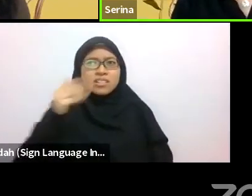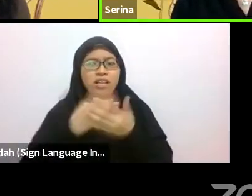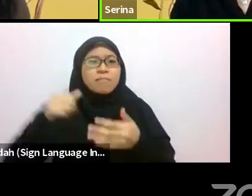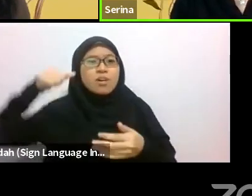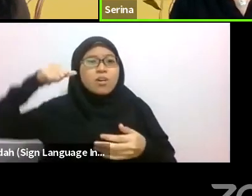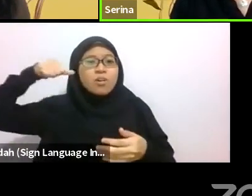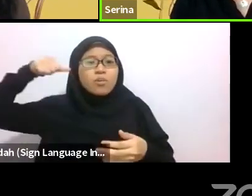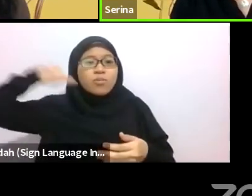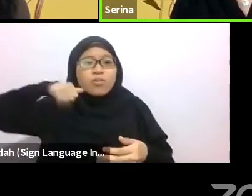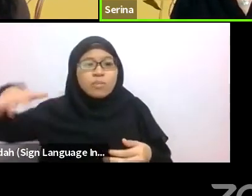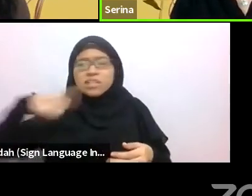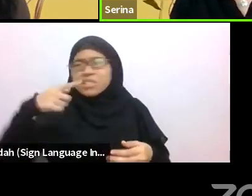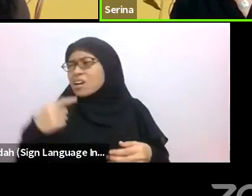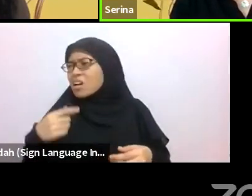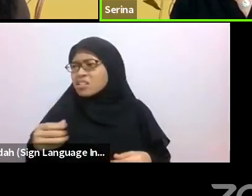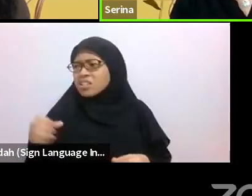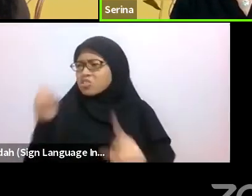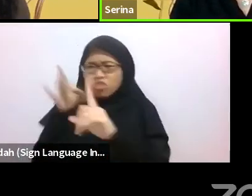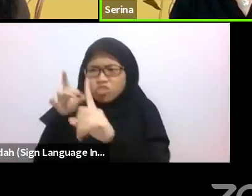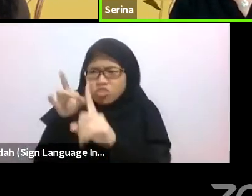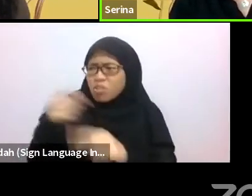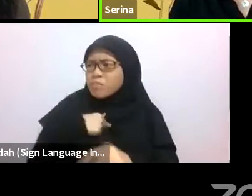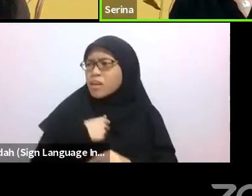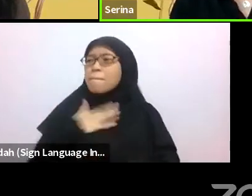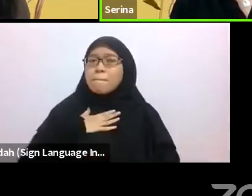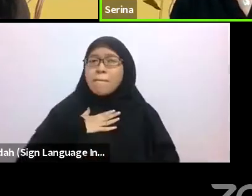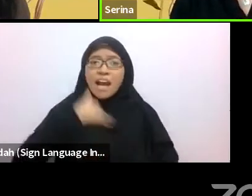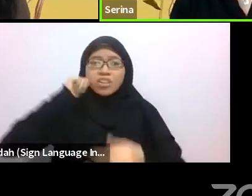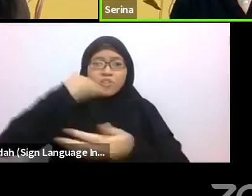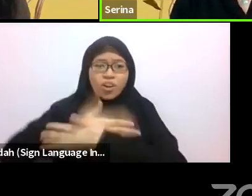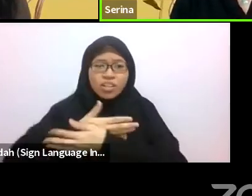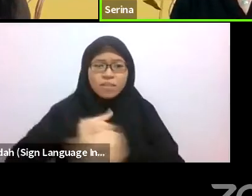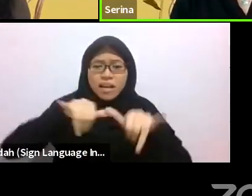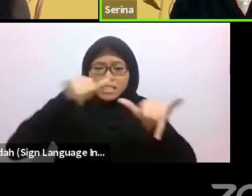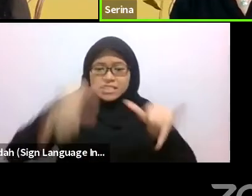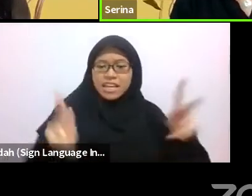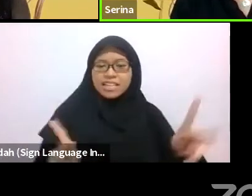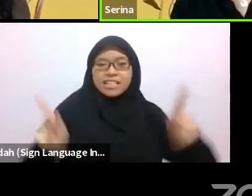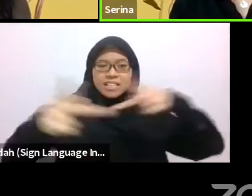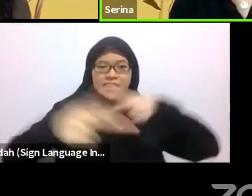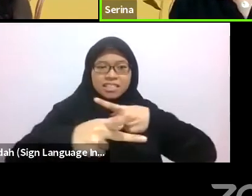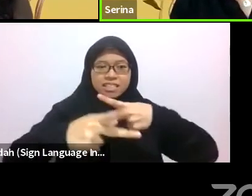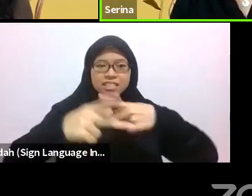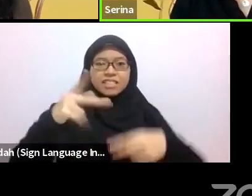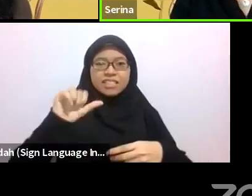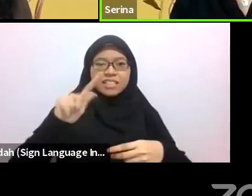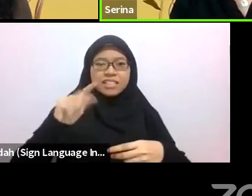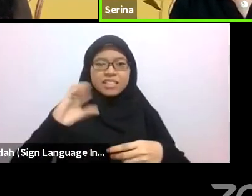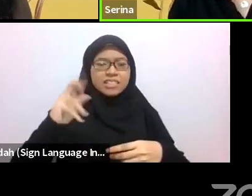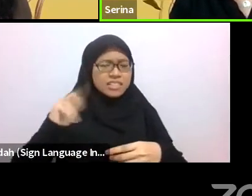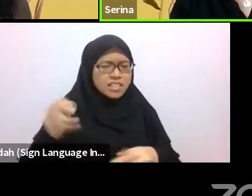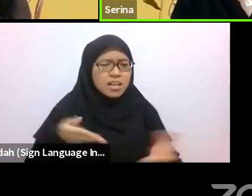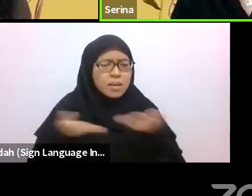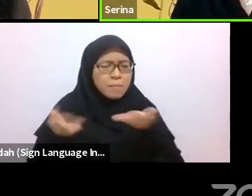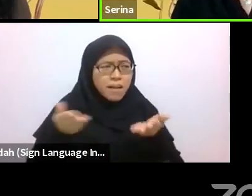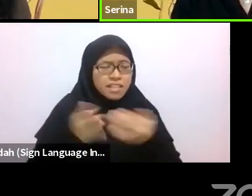She’s supposed to be here to serve her brothers and us! She shouldn’t be with you working in the environment.”